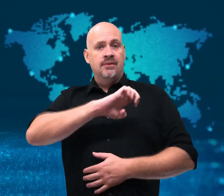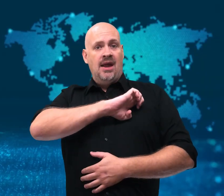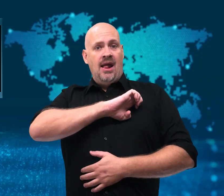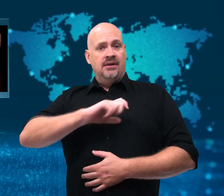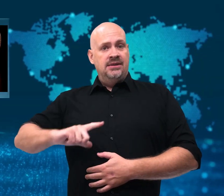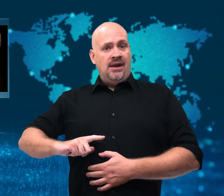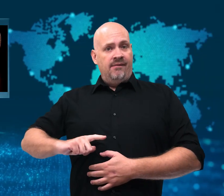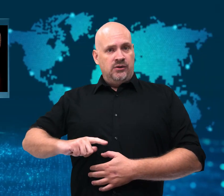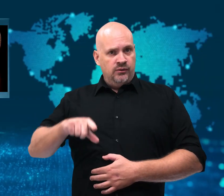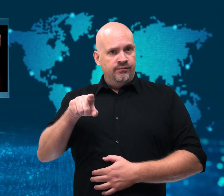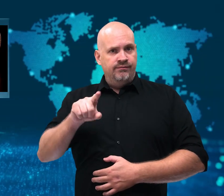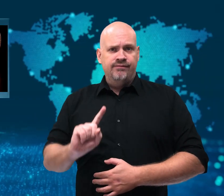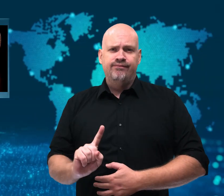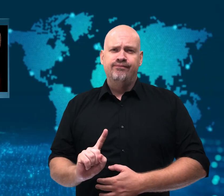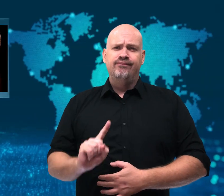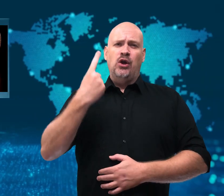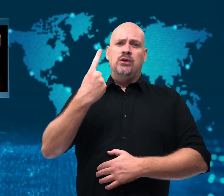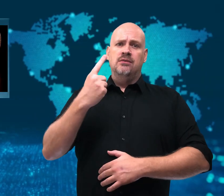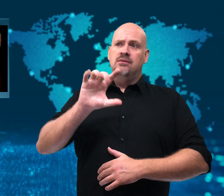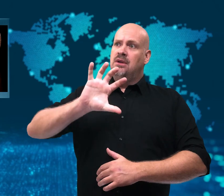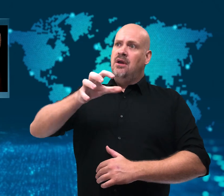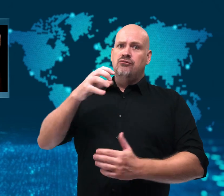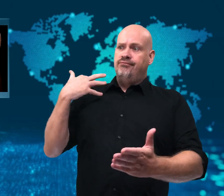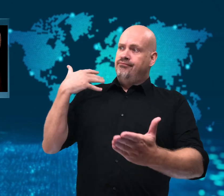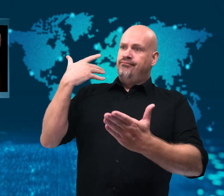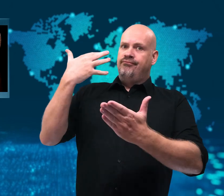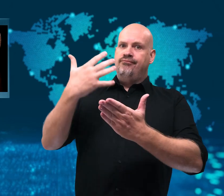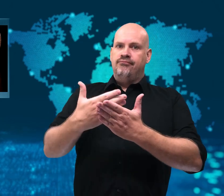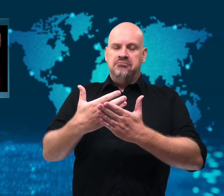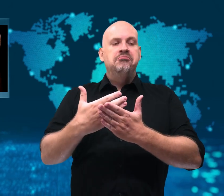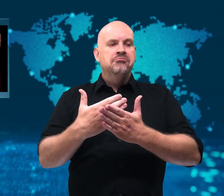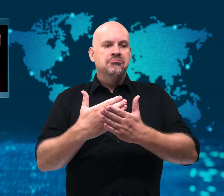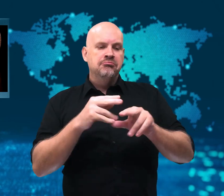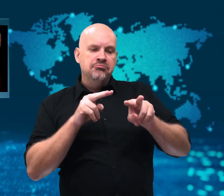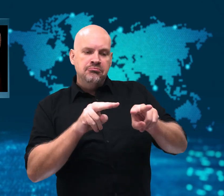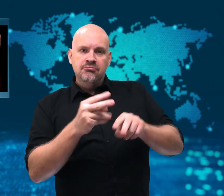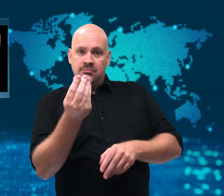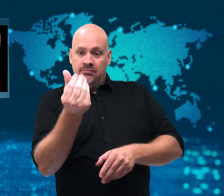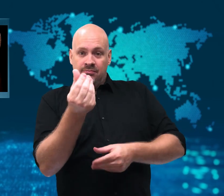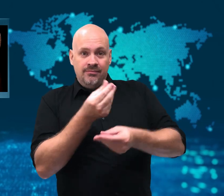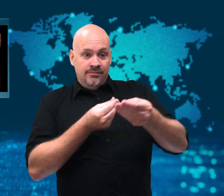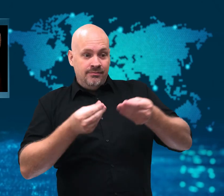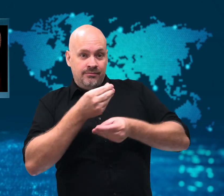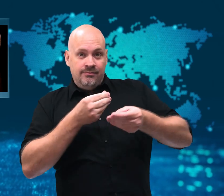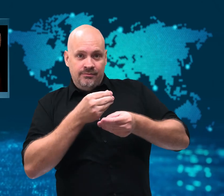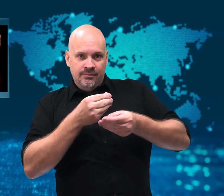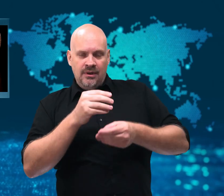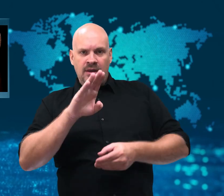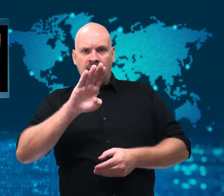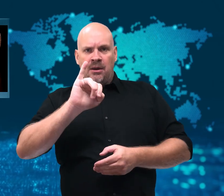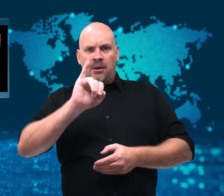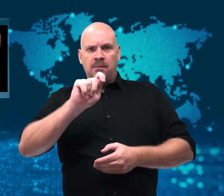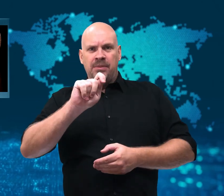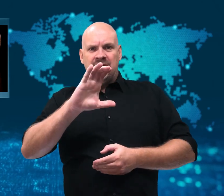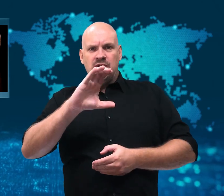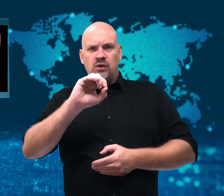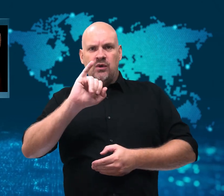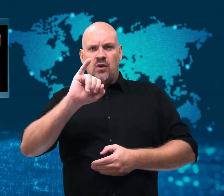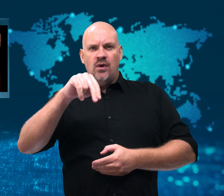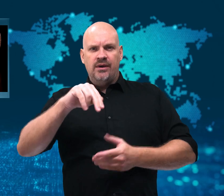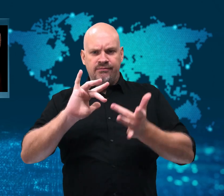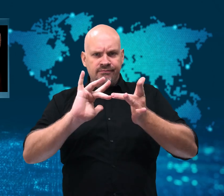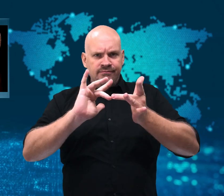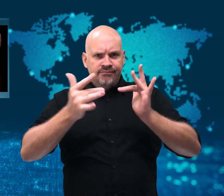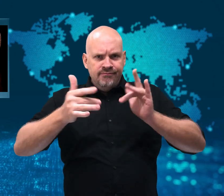[Gavin]: El Salvador has become the first country to recognize